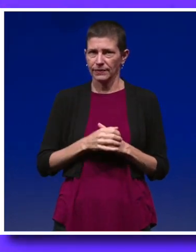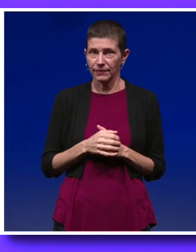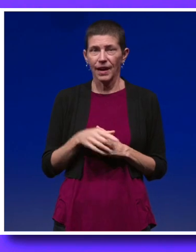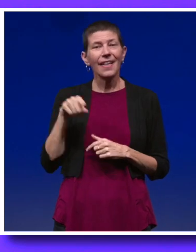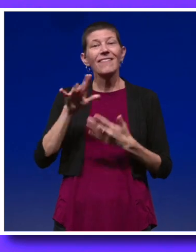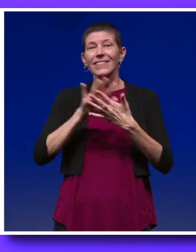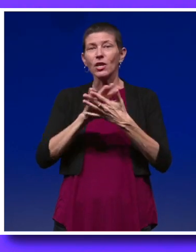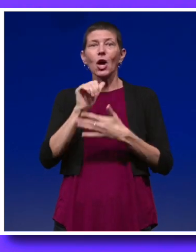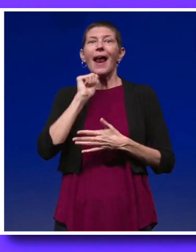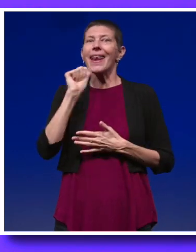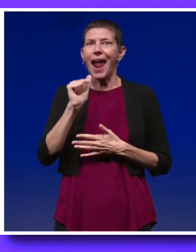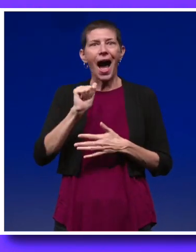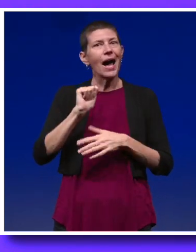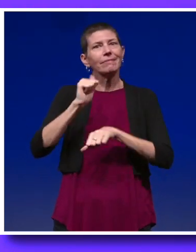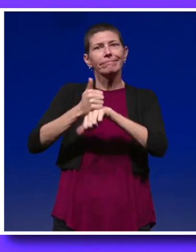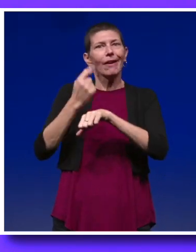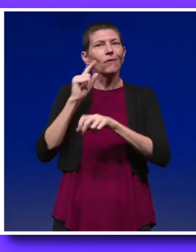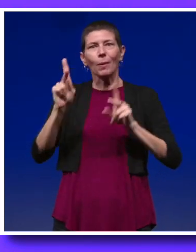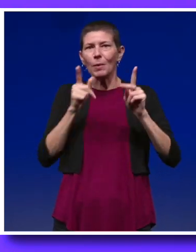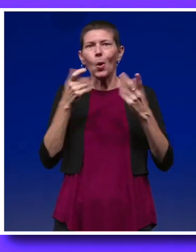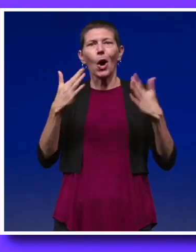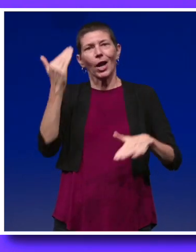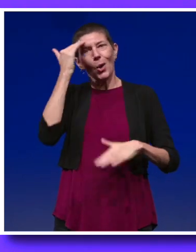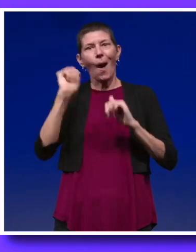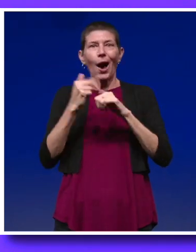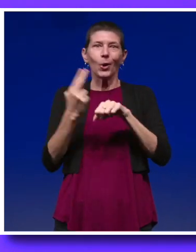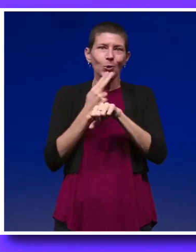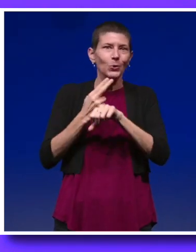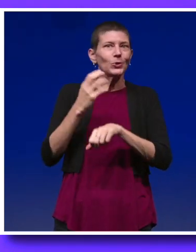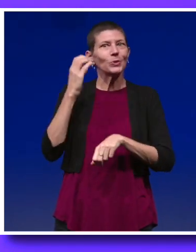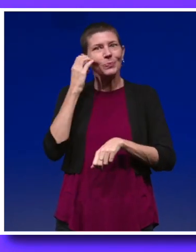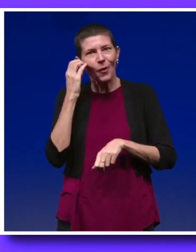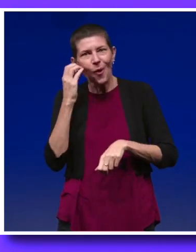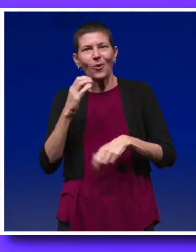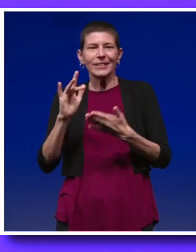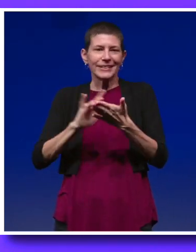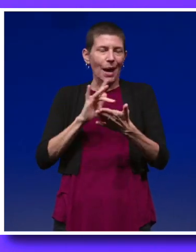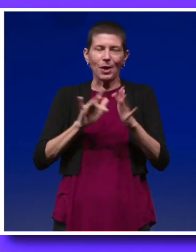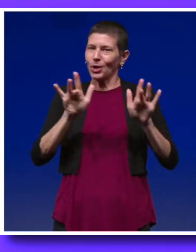These videos are not for people who already know how to use their smartphone, their tablet, and their computer.